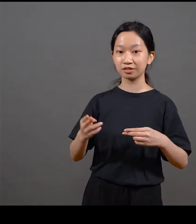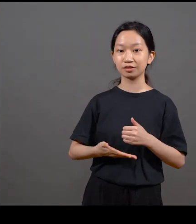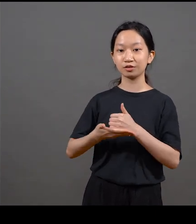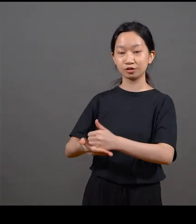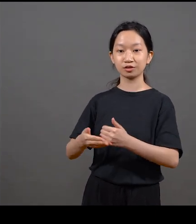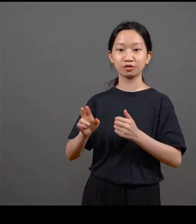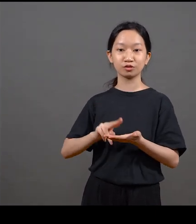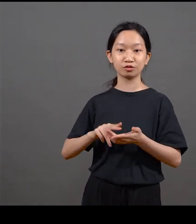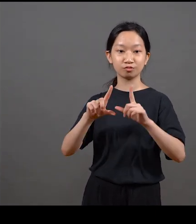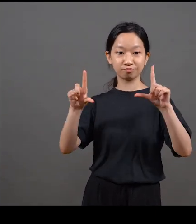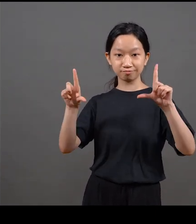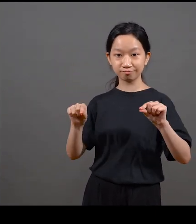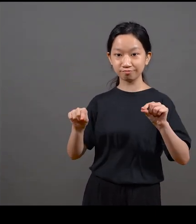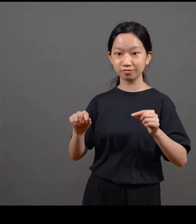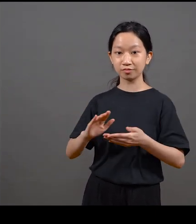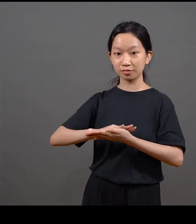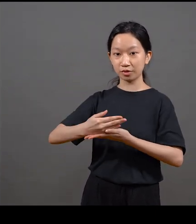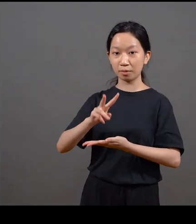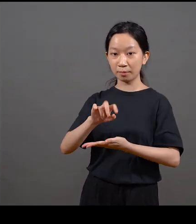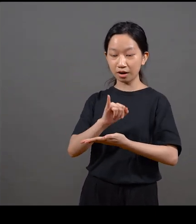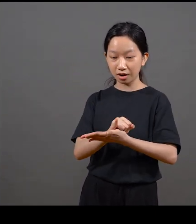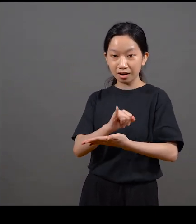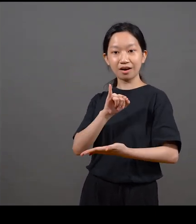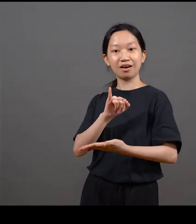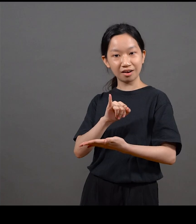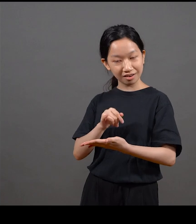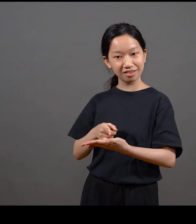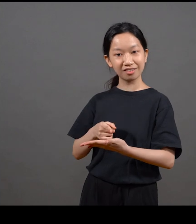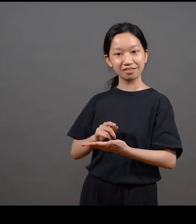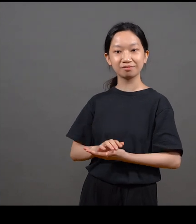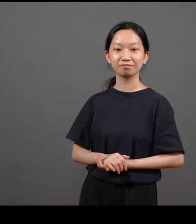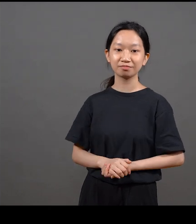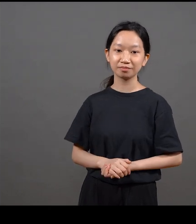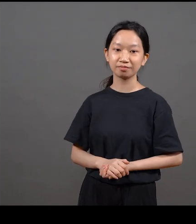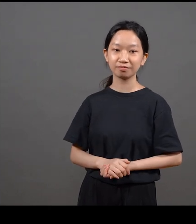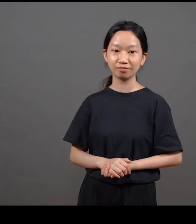And this is an invitation to a launch Once you open it, the reflection shows the 'I'